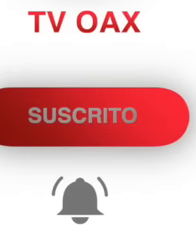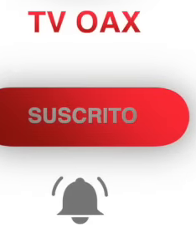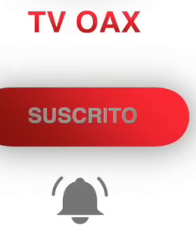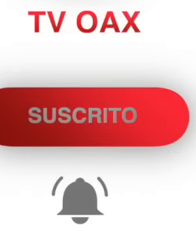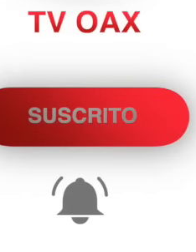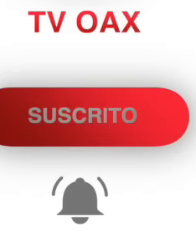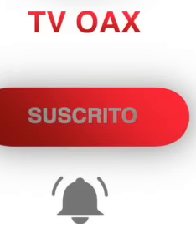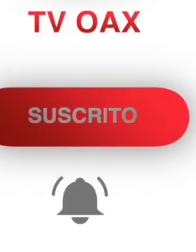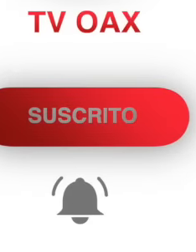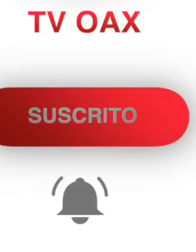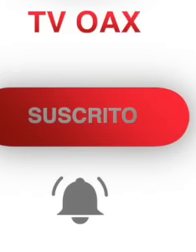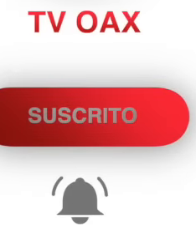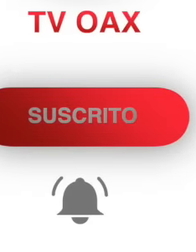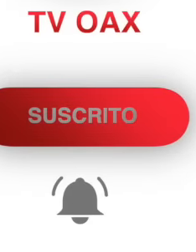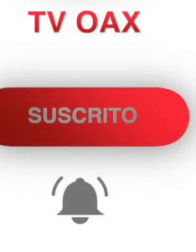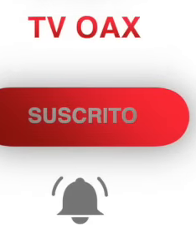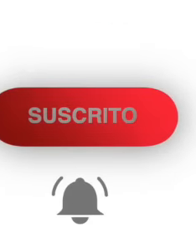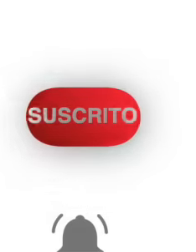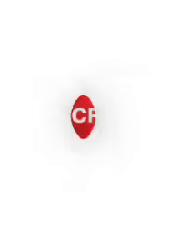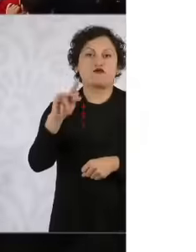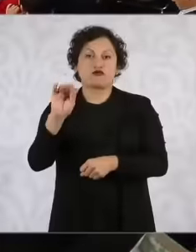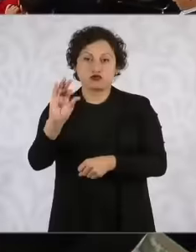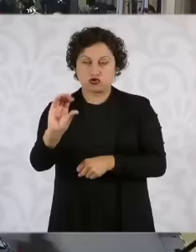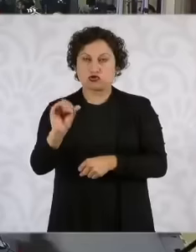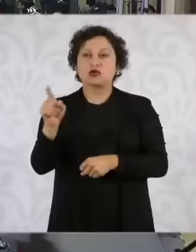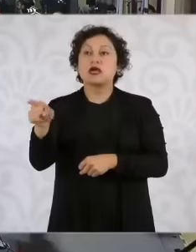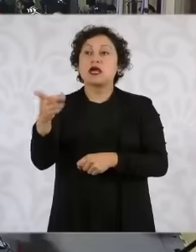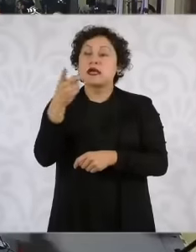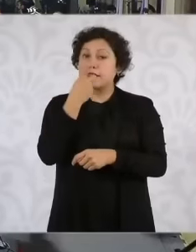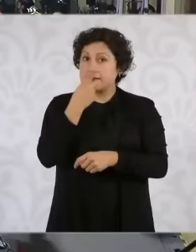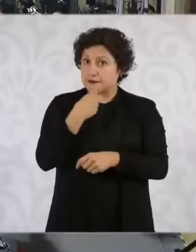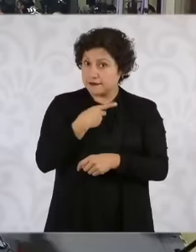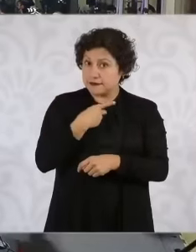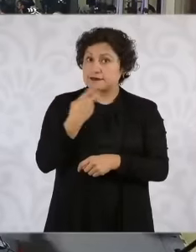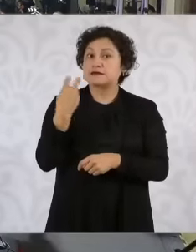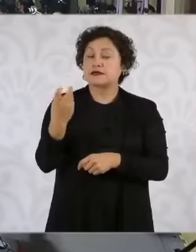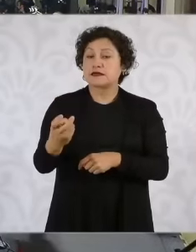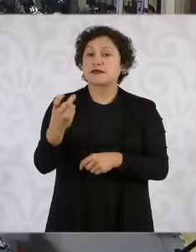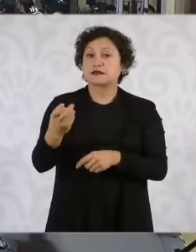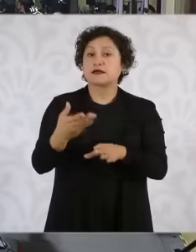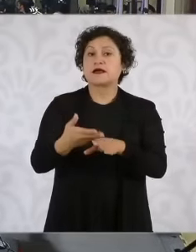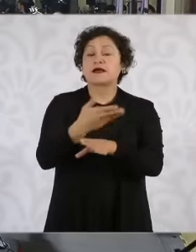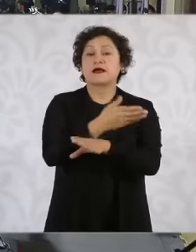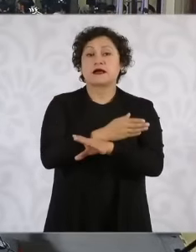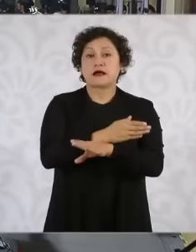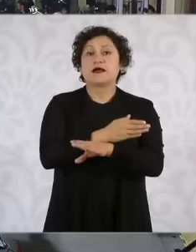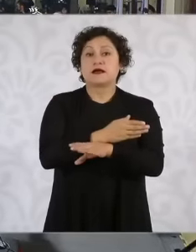there was no request for protection from the former president of Mayor Alejandro Arcos but